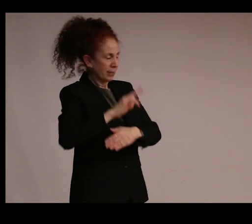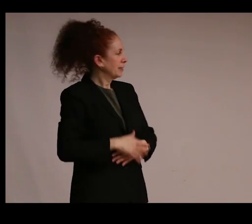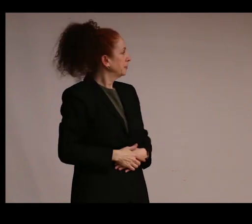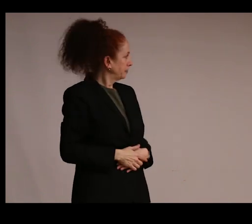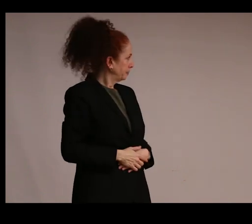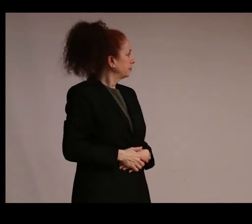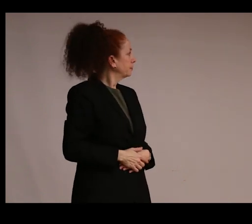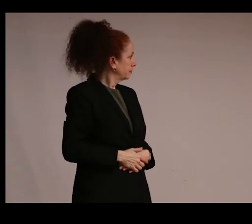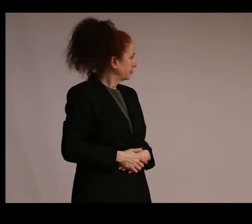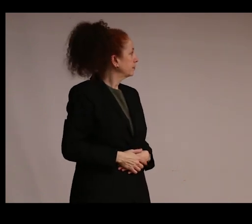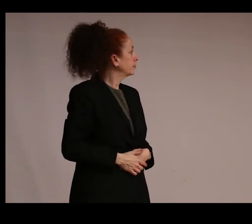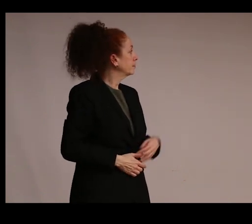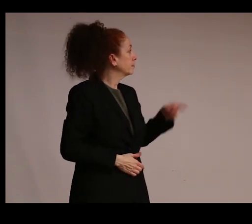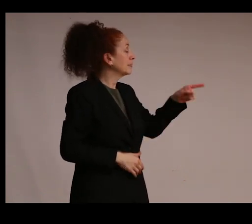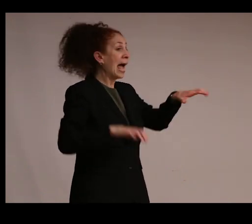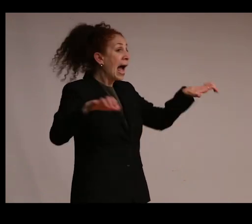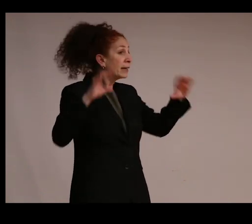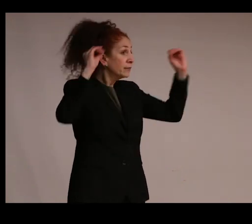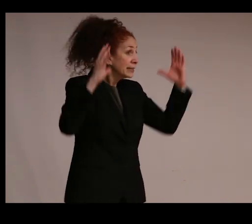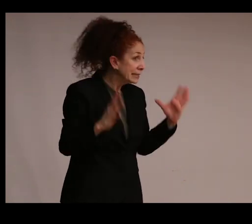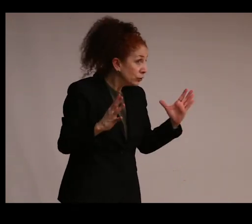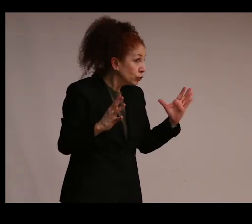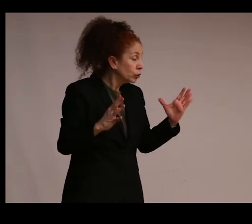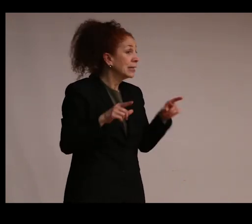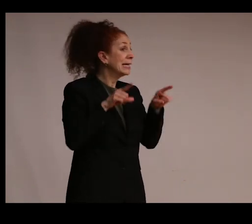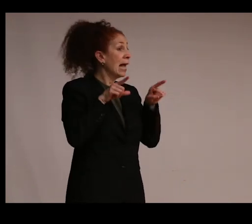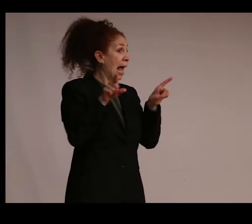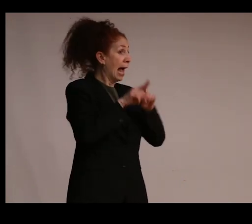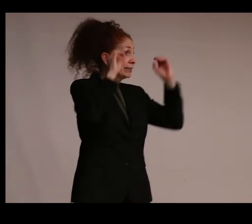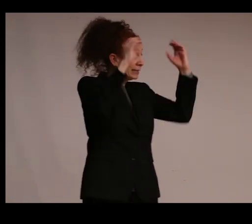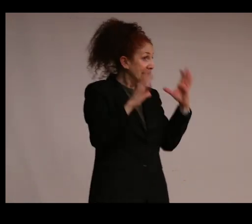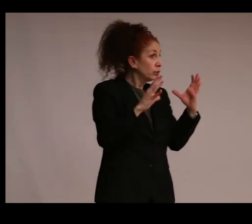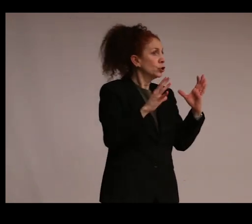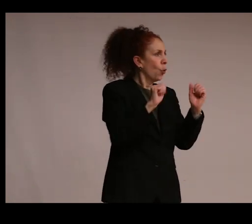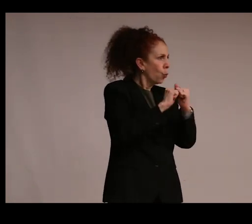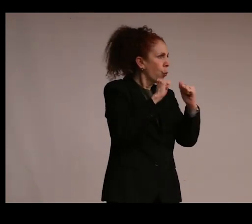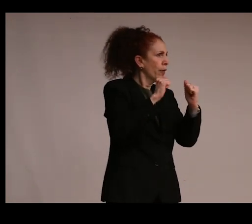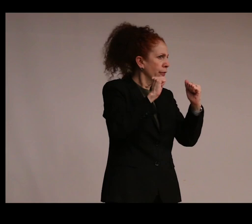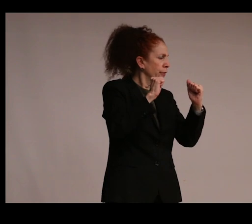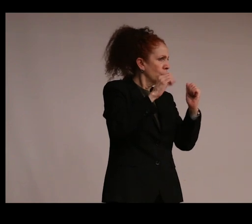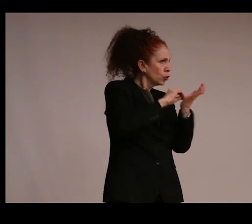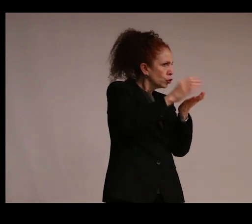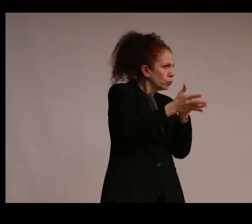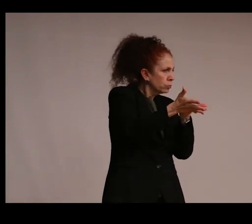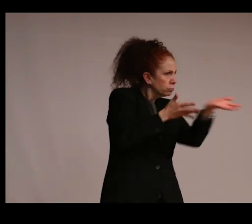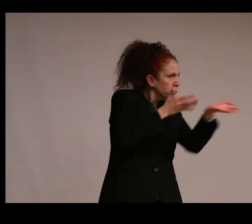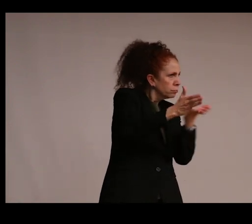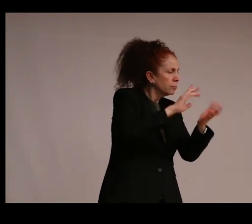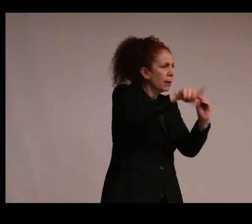Balachandran is an active teacher, and, in that role, she engages with her students how conservation techniques can